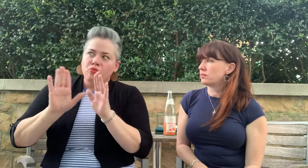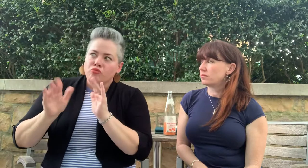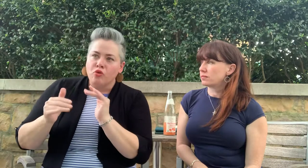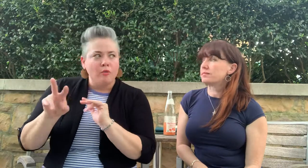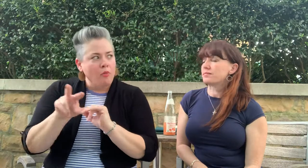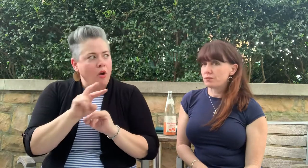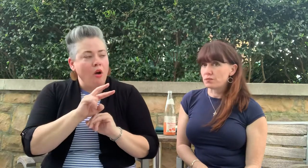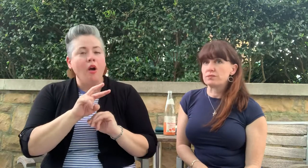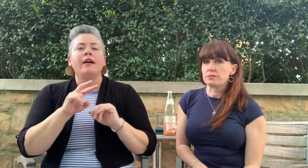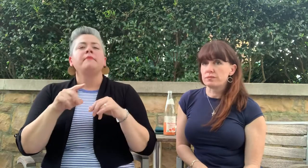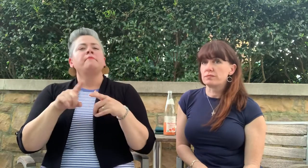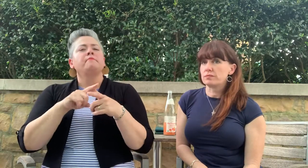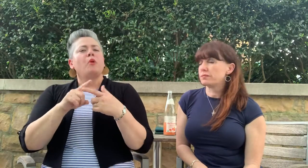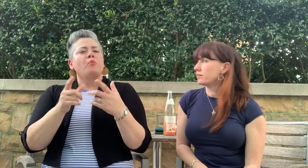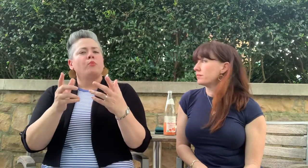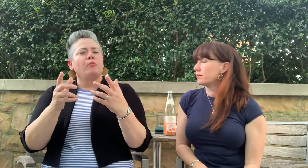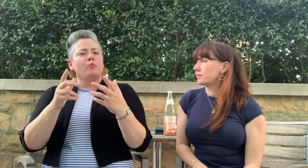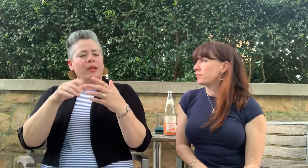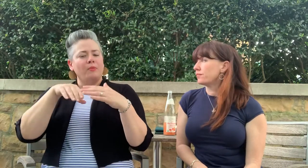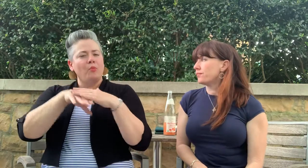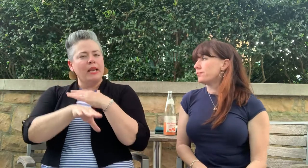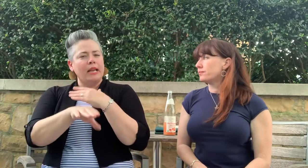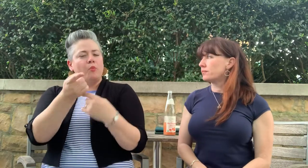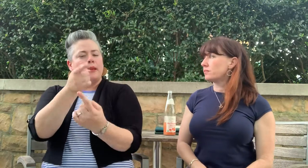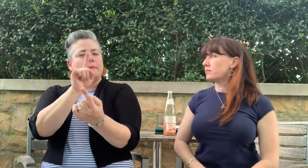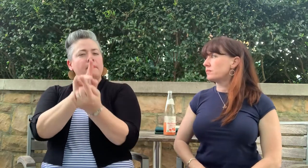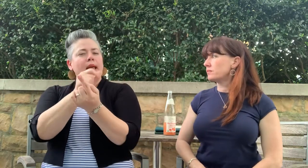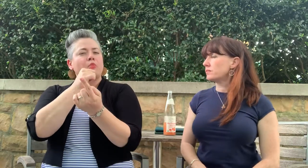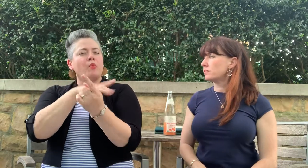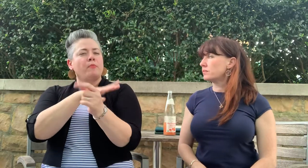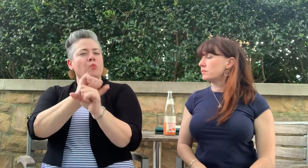place. So homey. We met the friendliest lady working